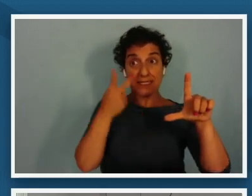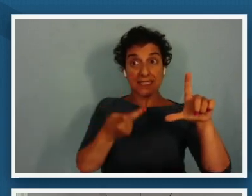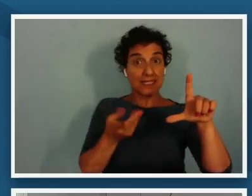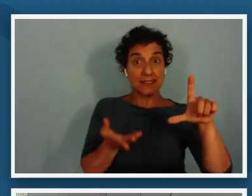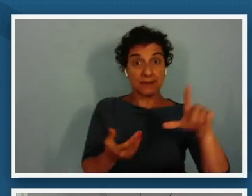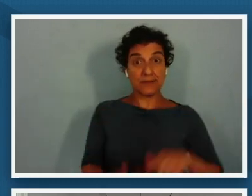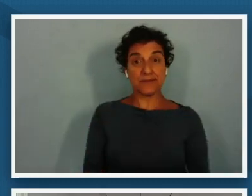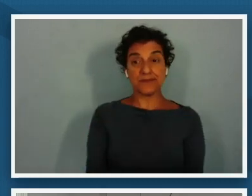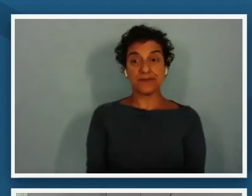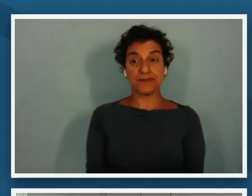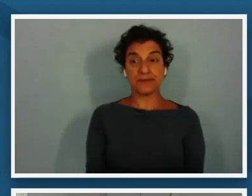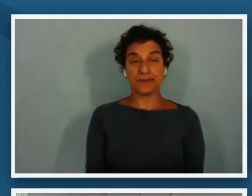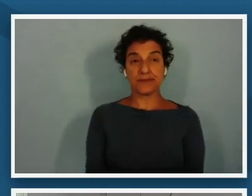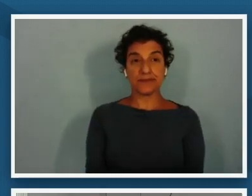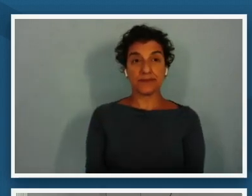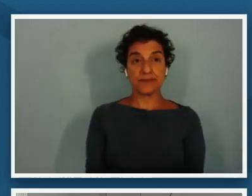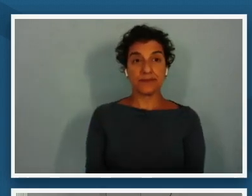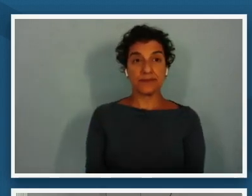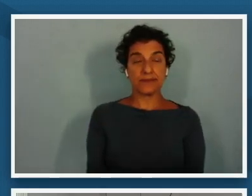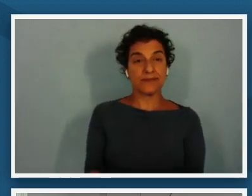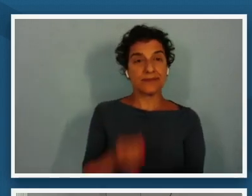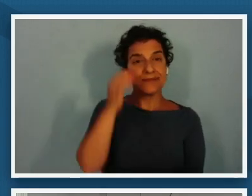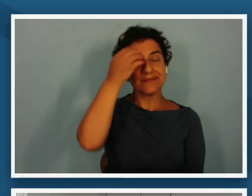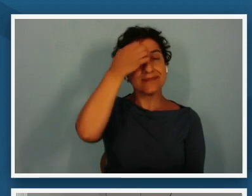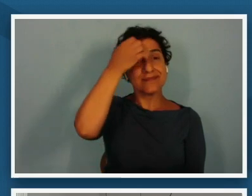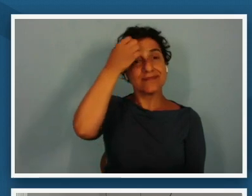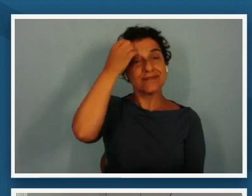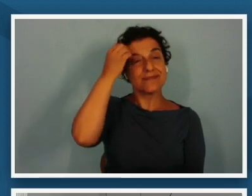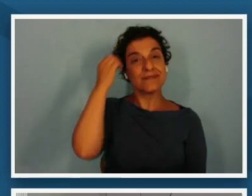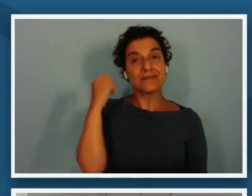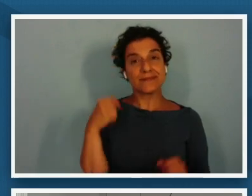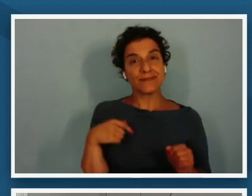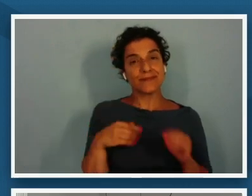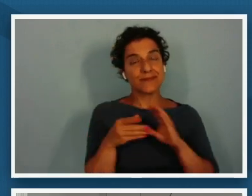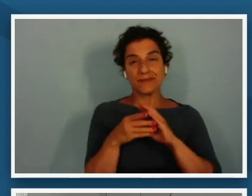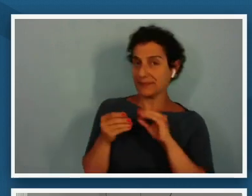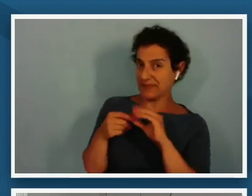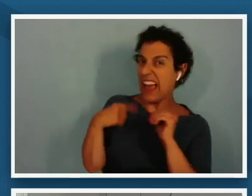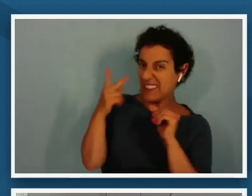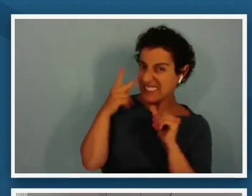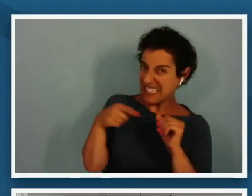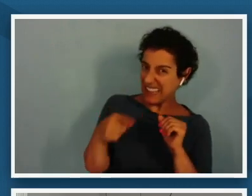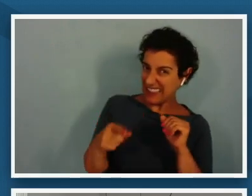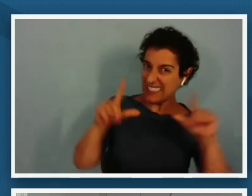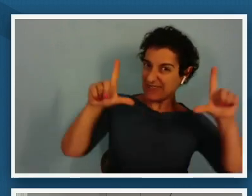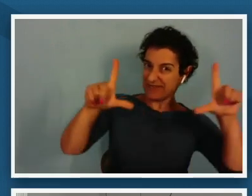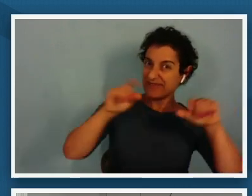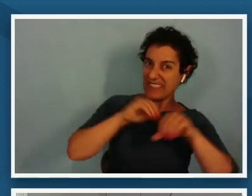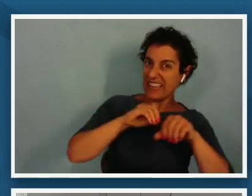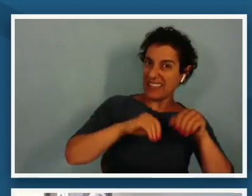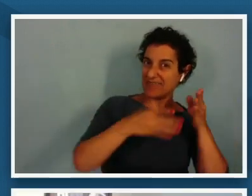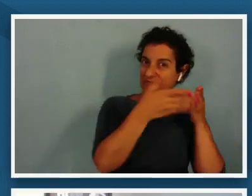i um you know i've seen this piece in the